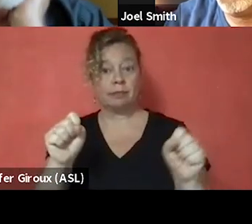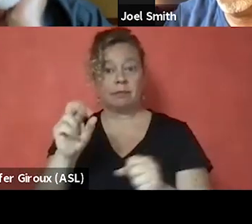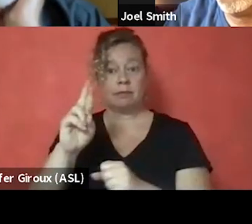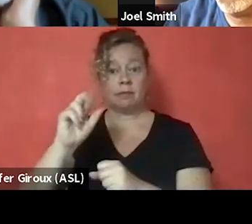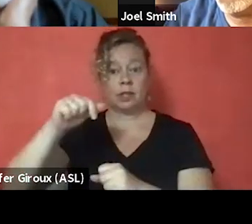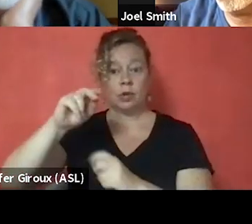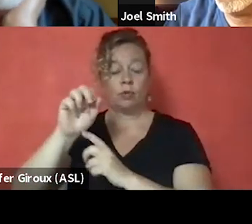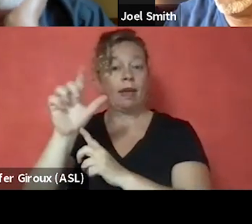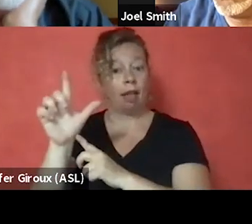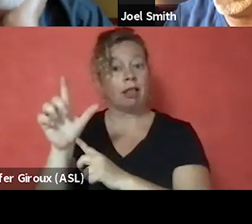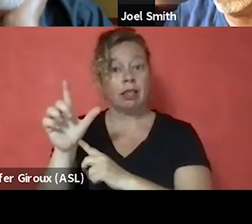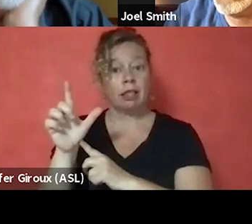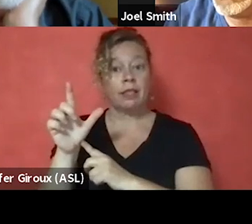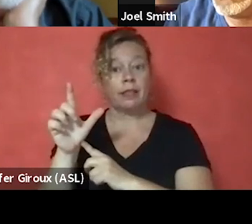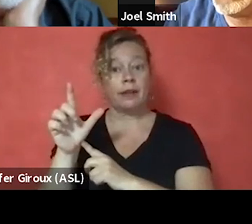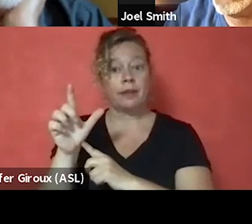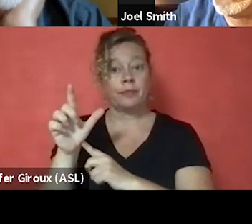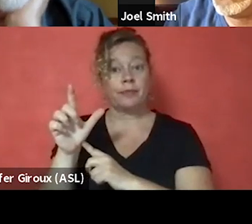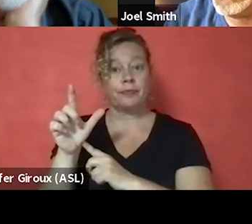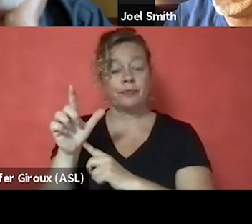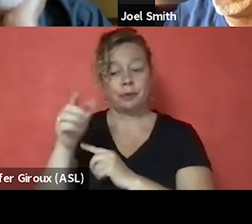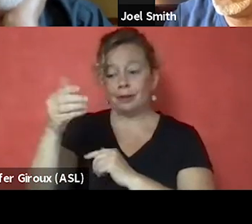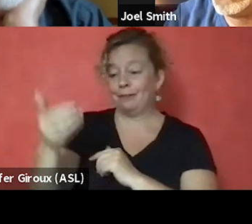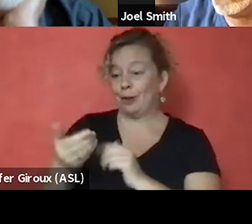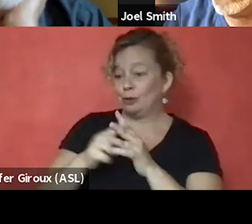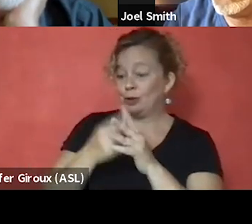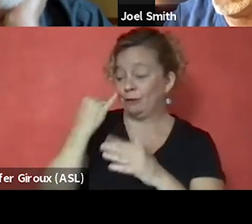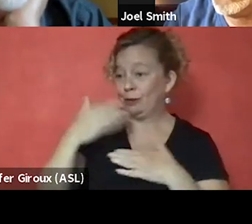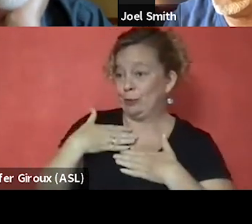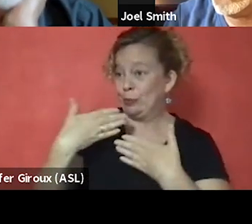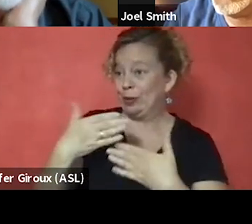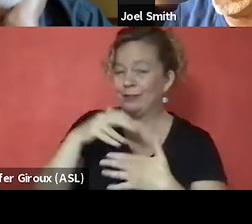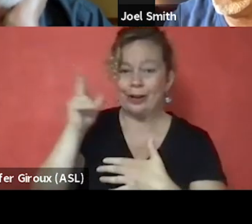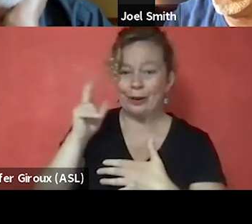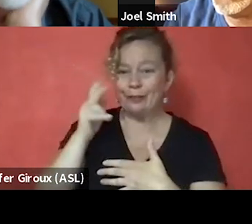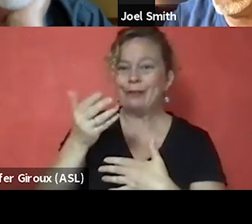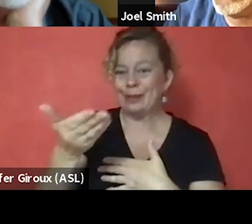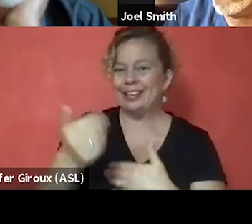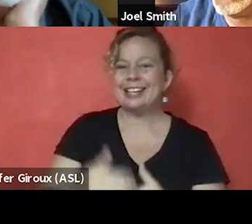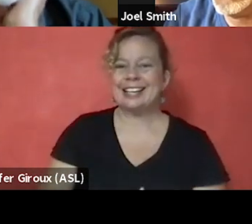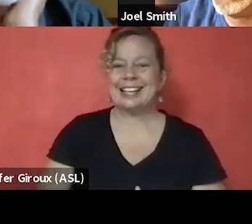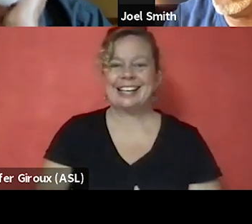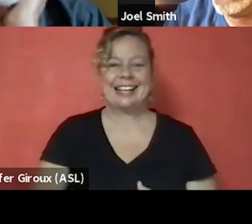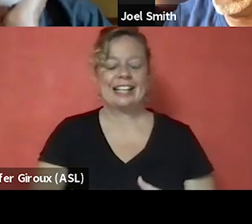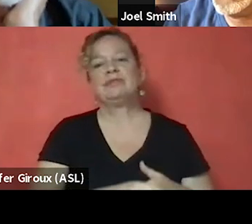to take a start there if you're willing. We haven't heard from you for a bit. [Racquel] Yeah.